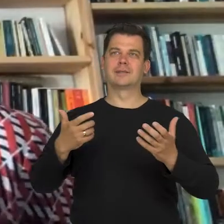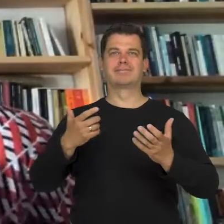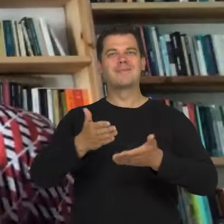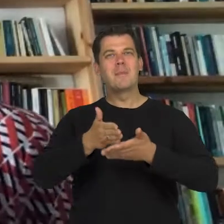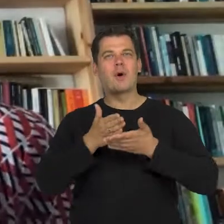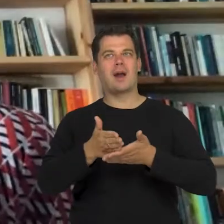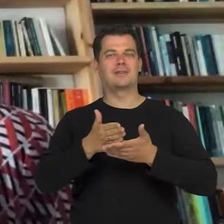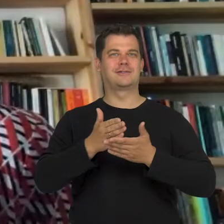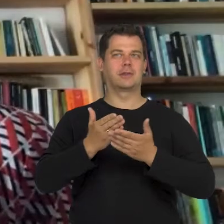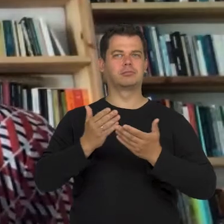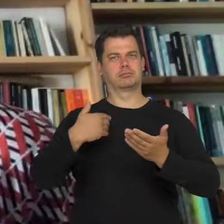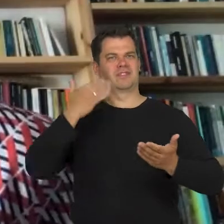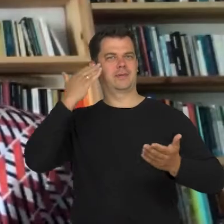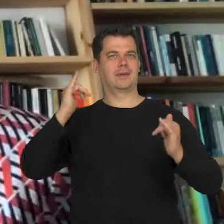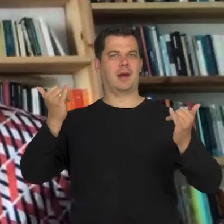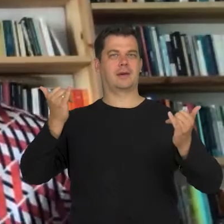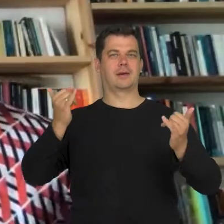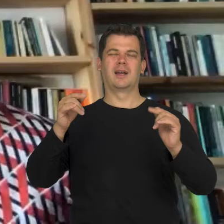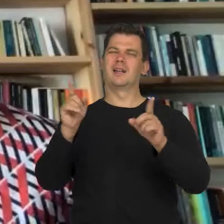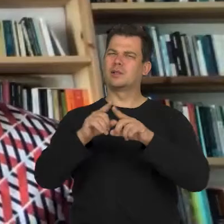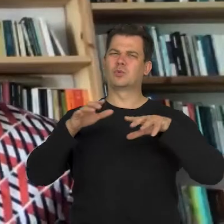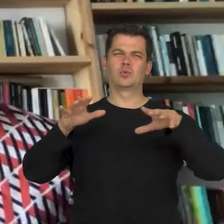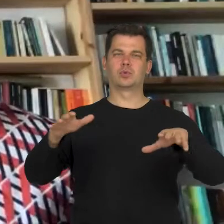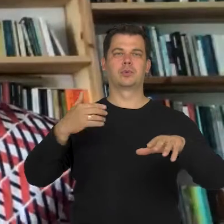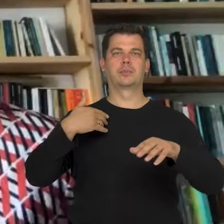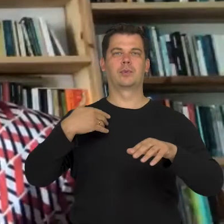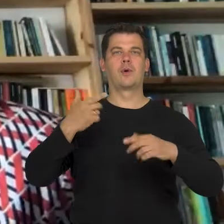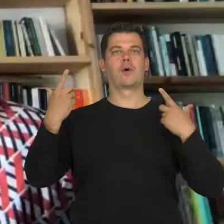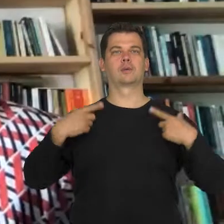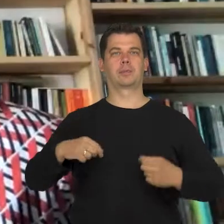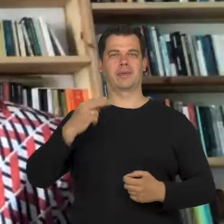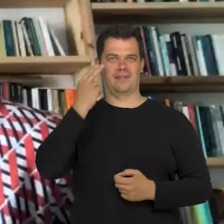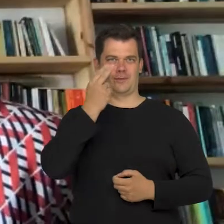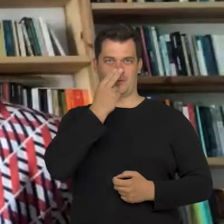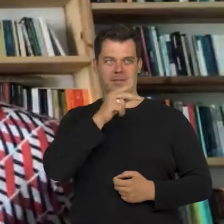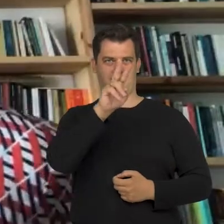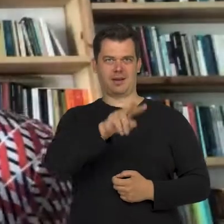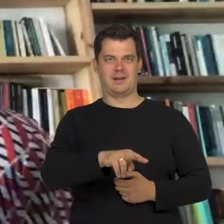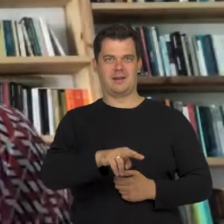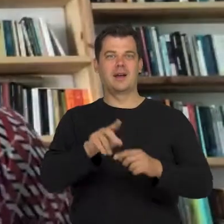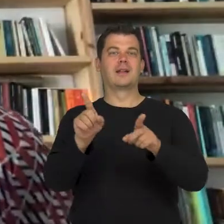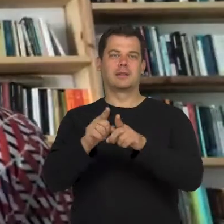In addition, for a long time I had a problem with blind people because I have a lot of health issues related to my eyes